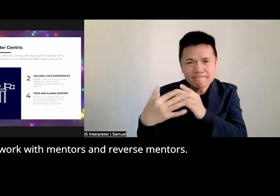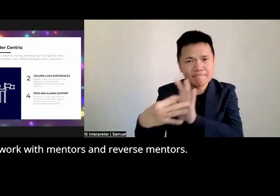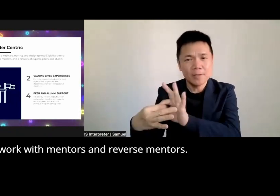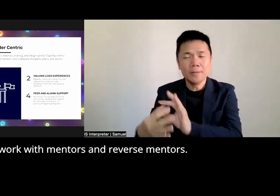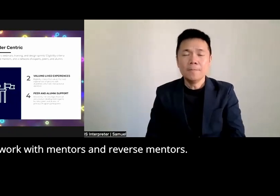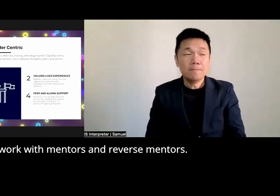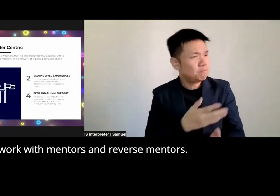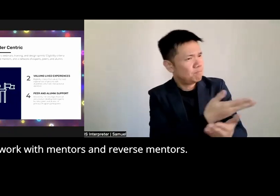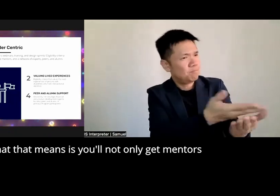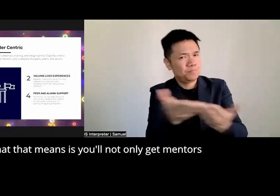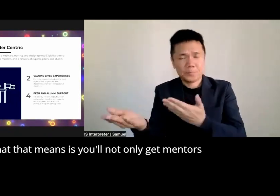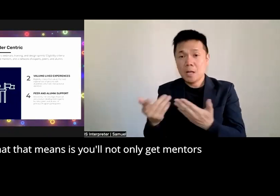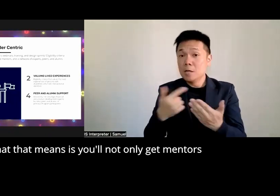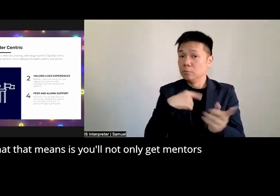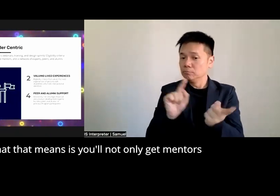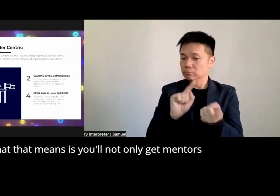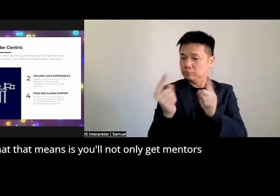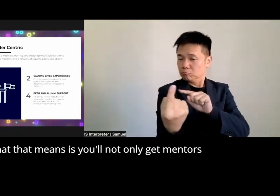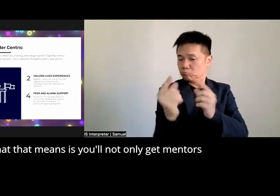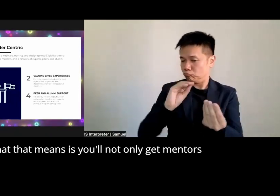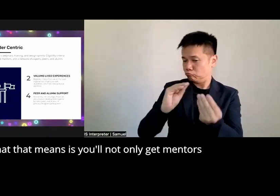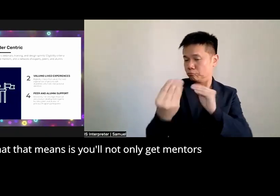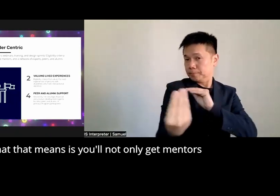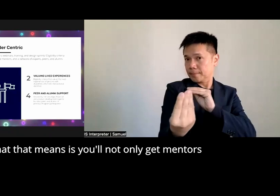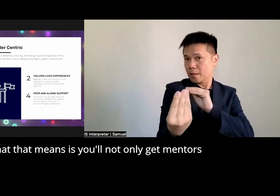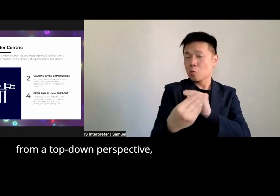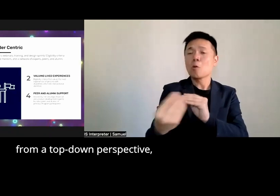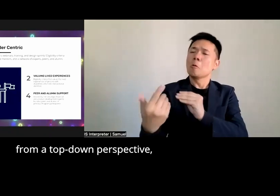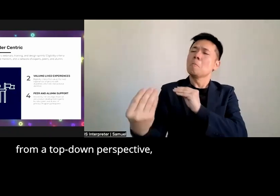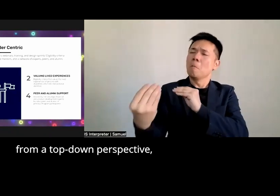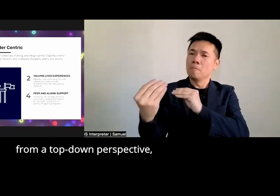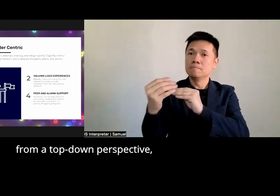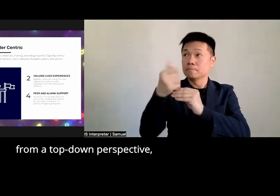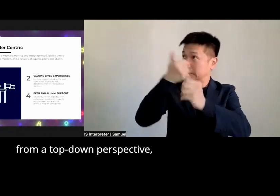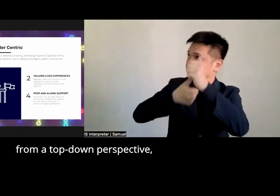reverse mentors and what that means is you'll not only get mentors from a top down perspective but